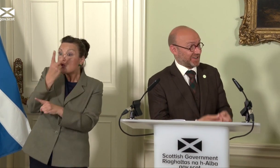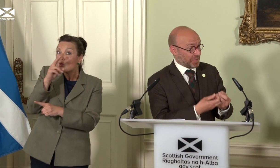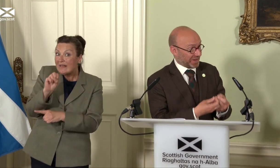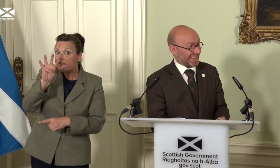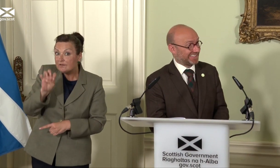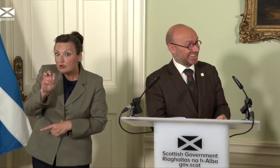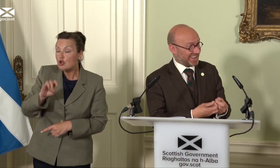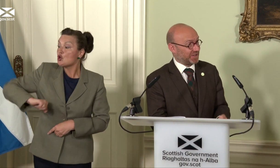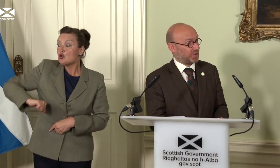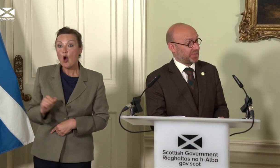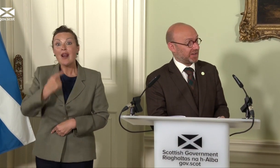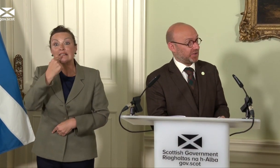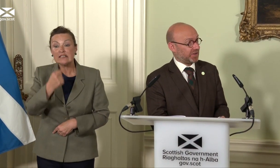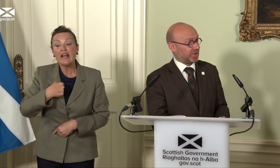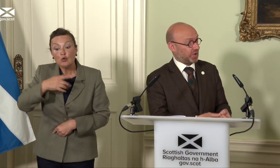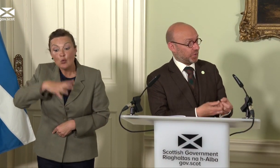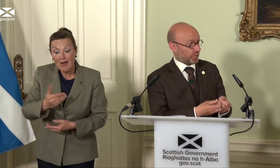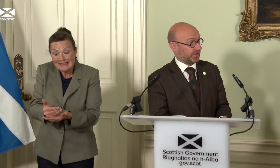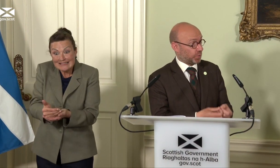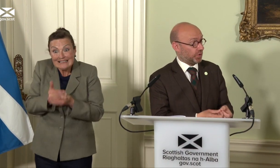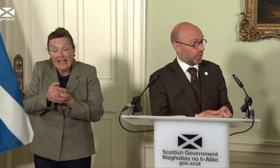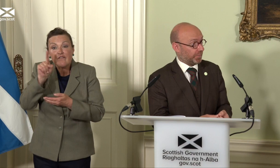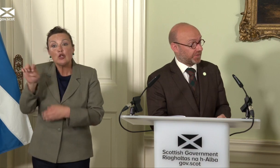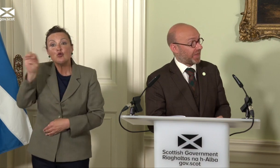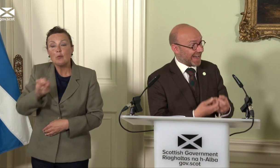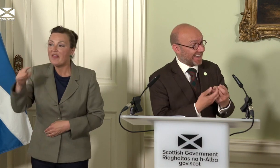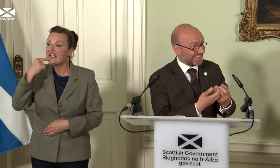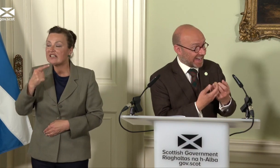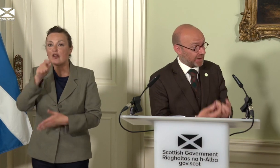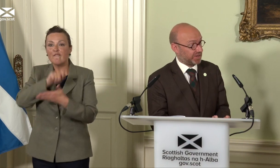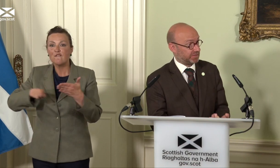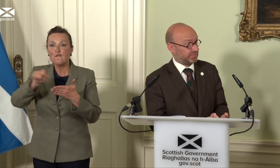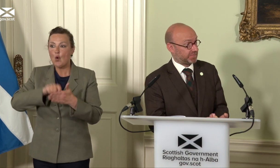our place in the European Union was to vote no. Now, that hasn’t happened. That